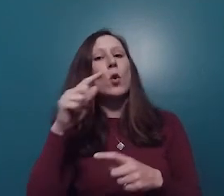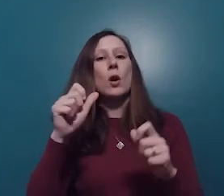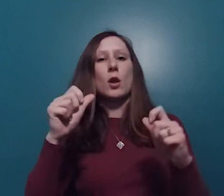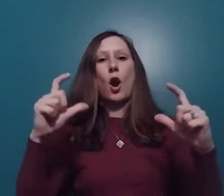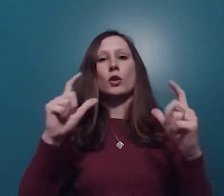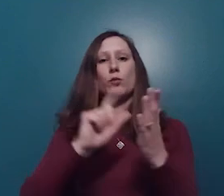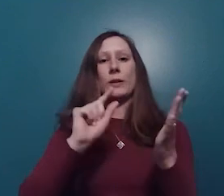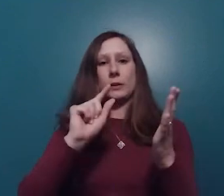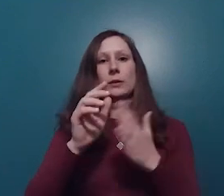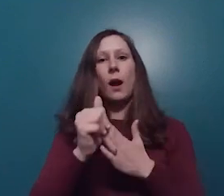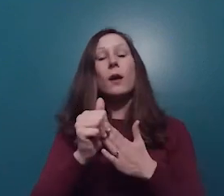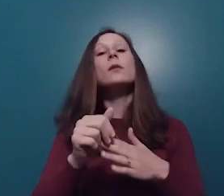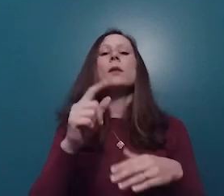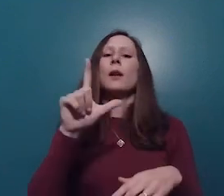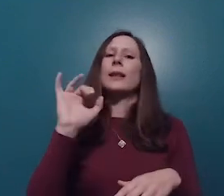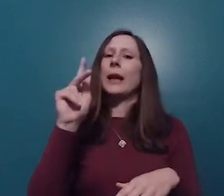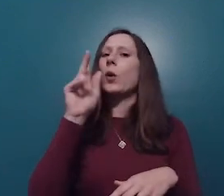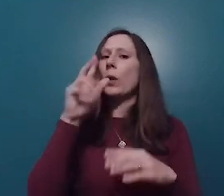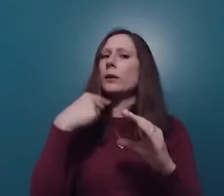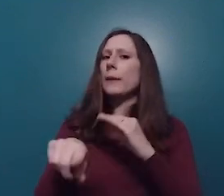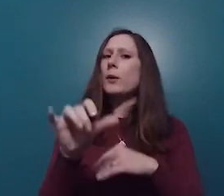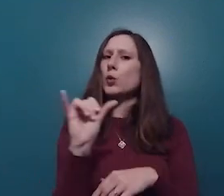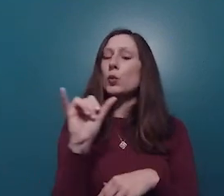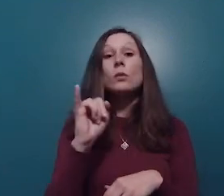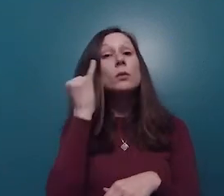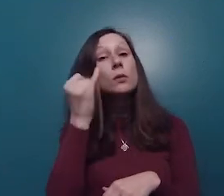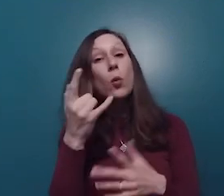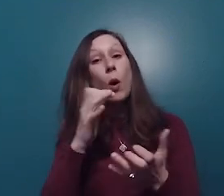guide. These links will also be emailed to you. If you would